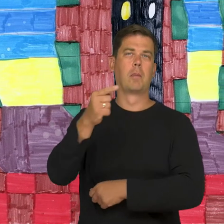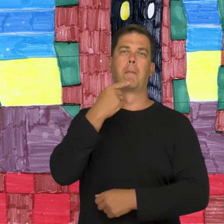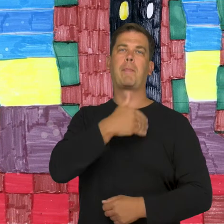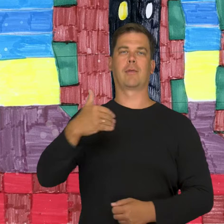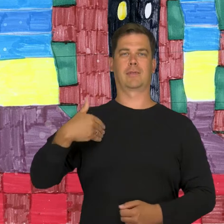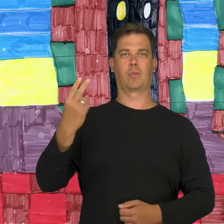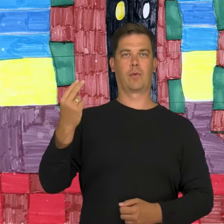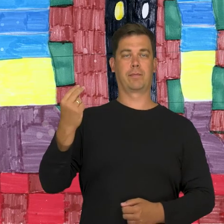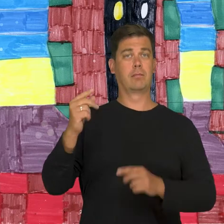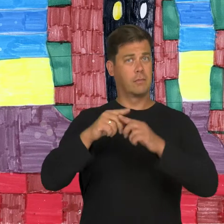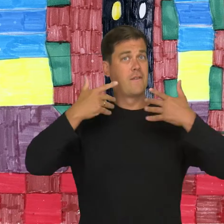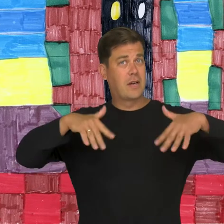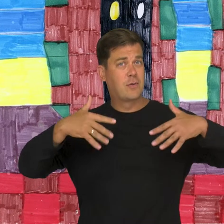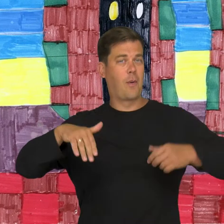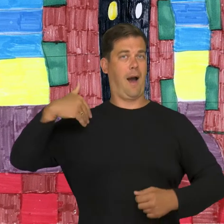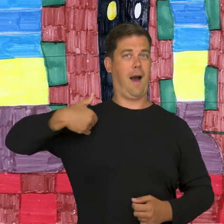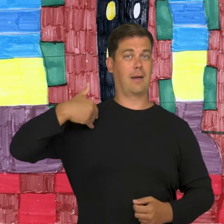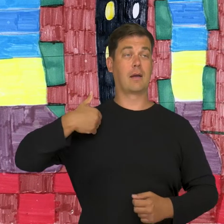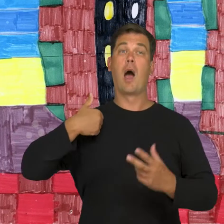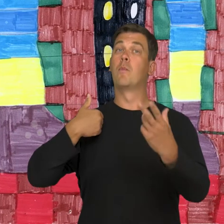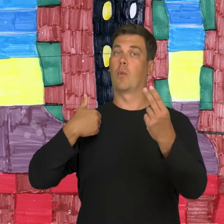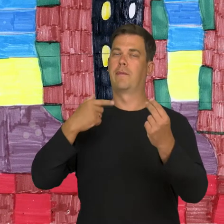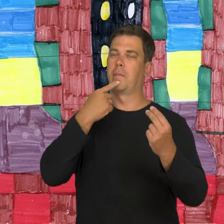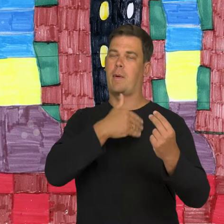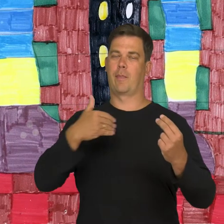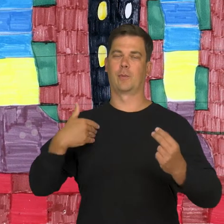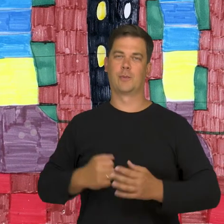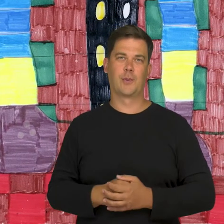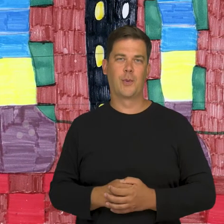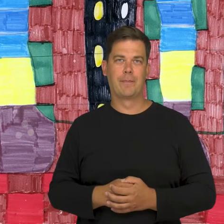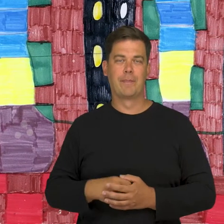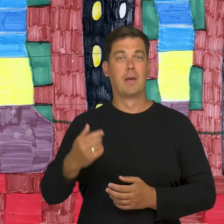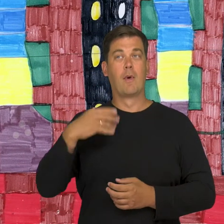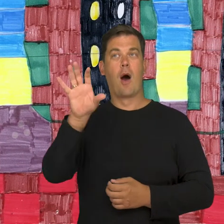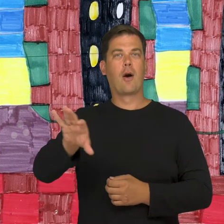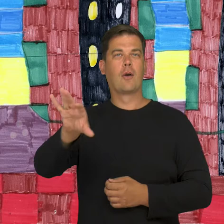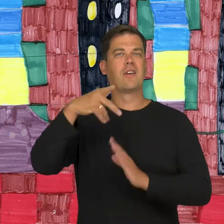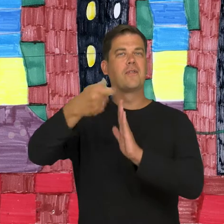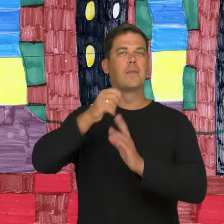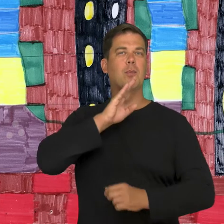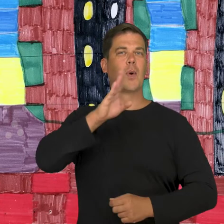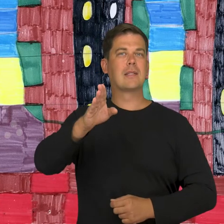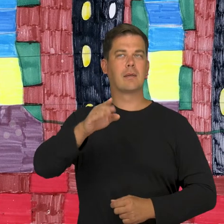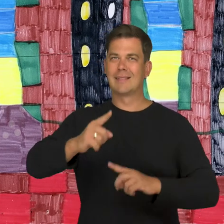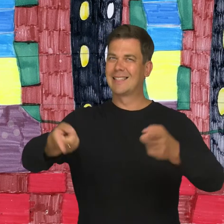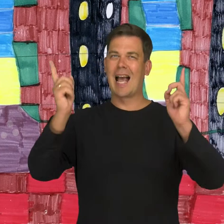There are also feel-good English films, with Polish voiceover. I watched an American comedy film titled "Keeping the Faith"